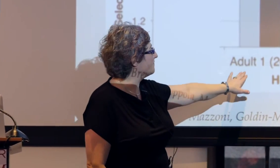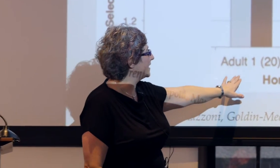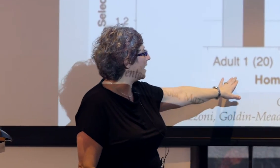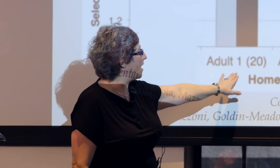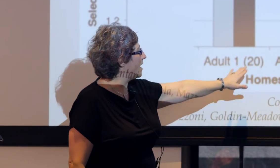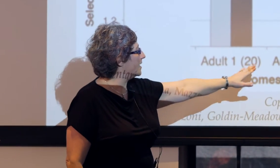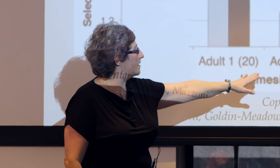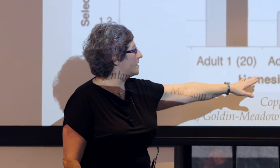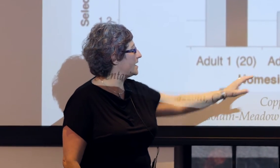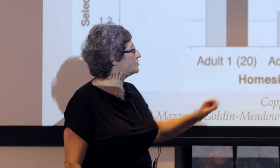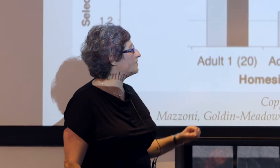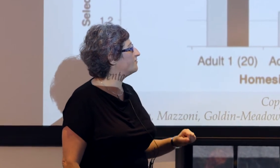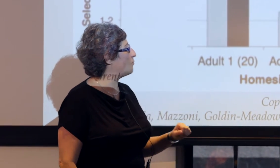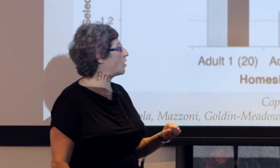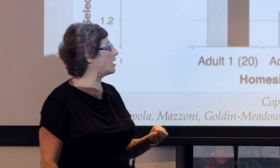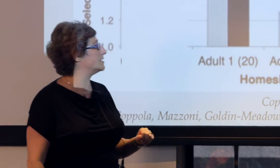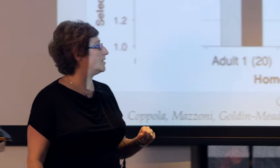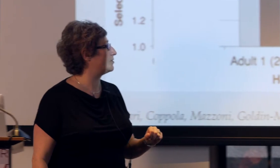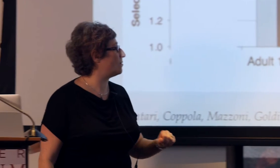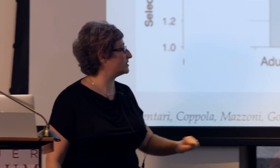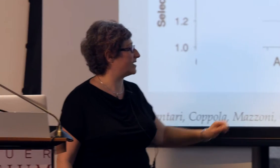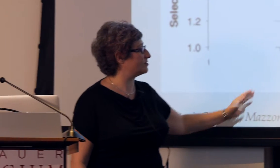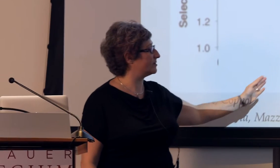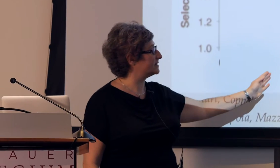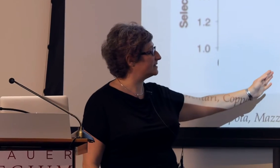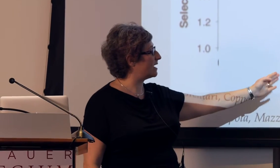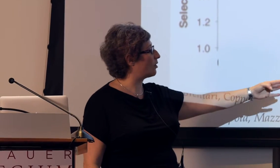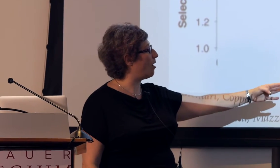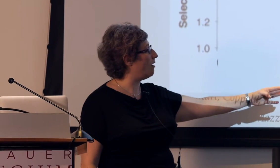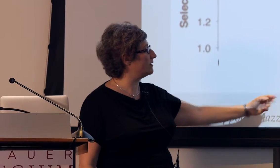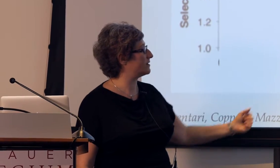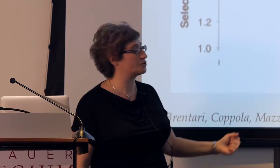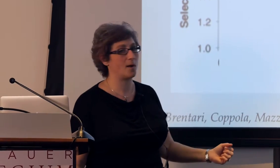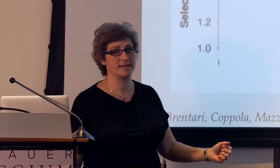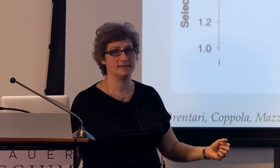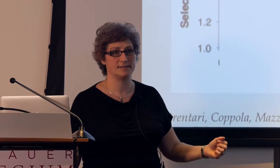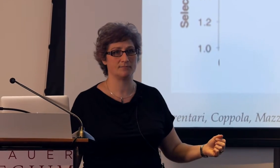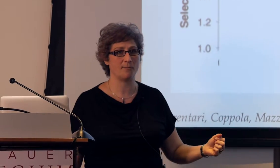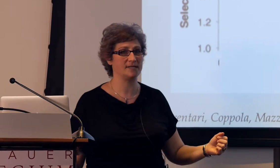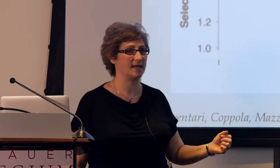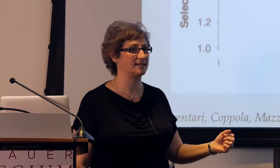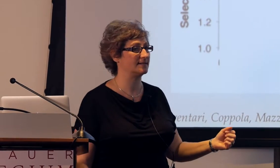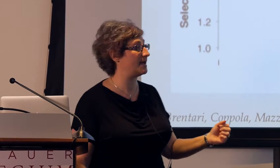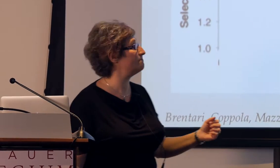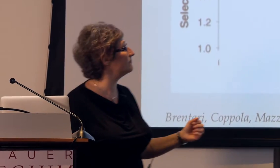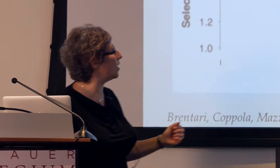and then we have each of four adult homesigners, you can see they were all in their 20's when we tested them